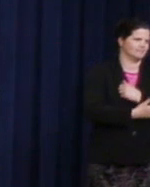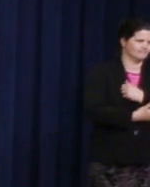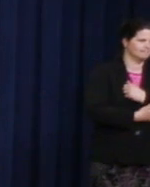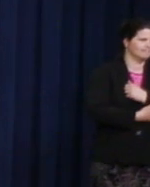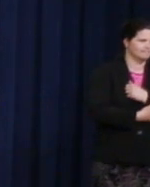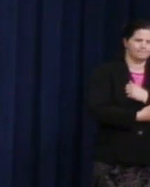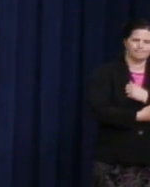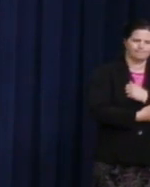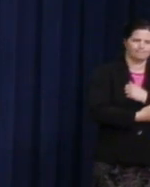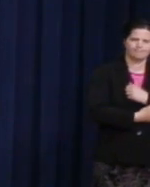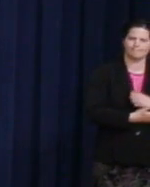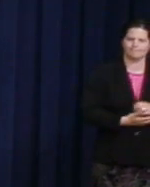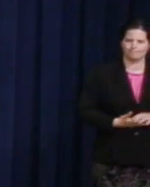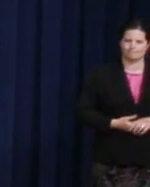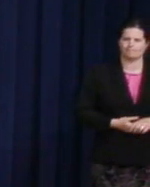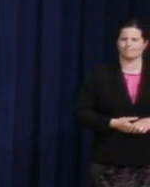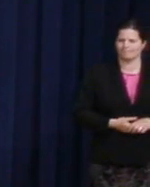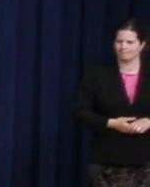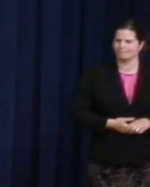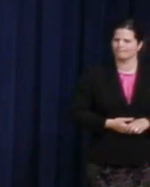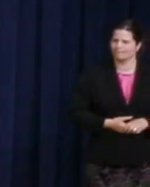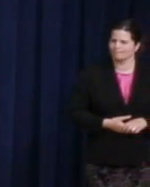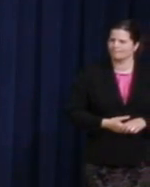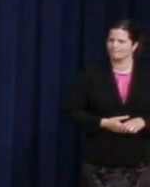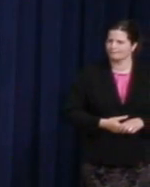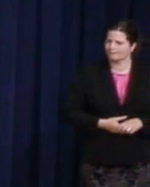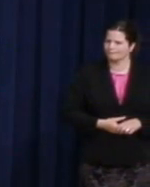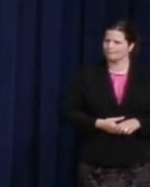The activism of Harvey Milk came of age during